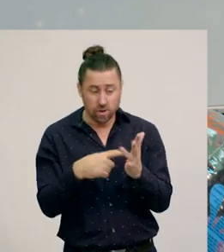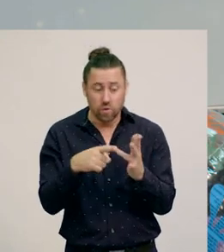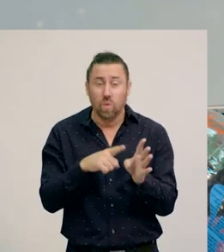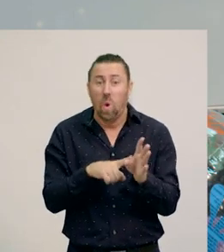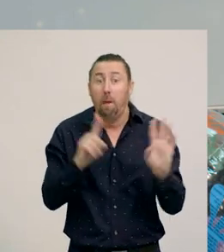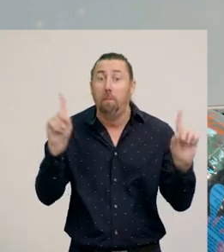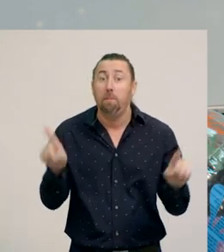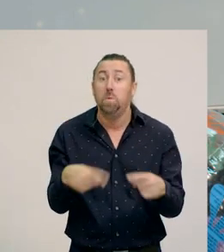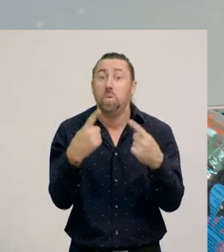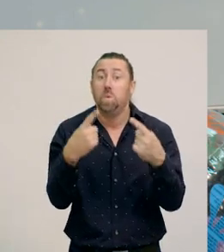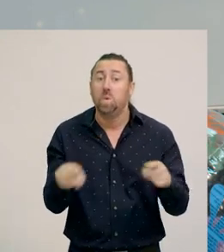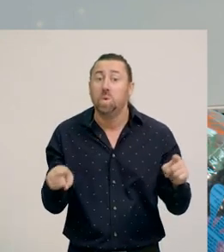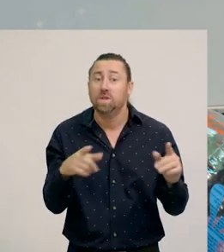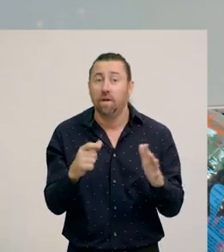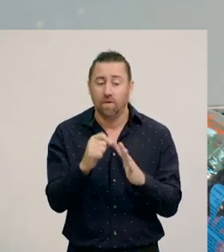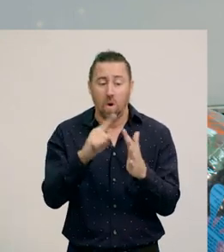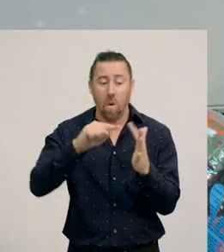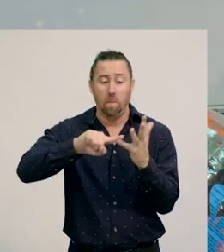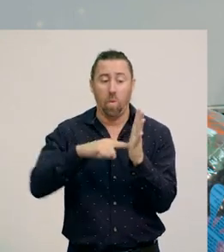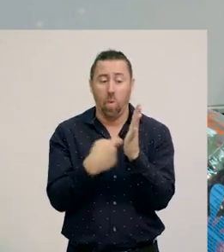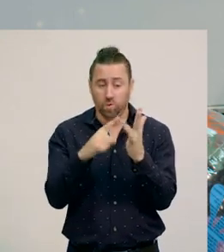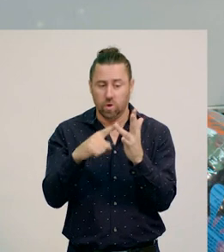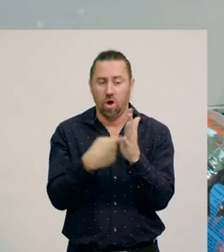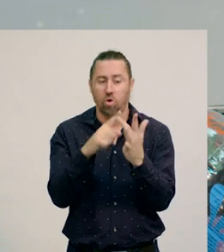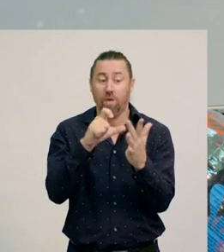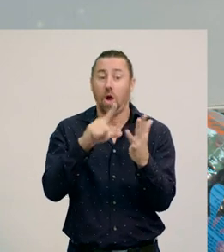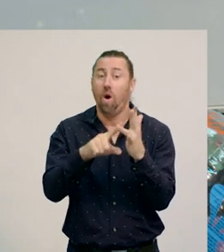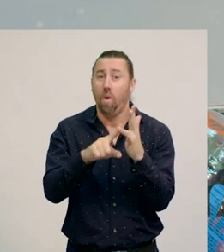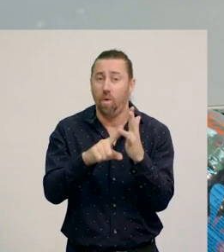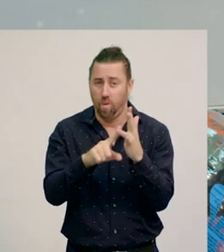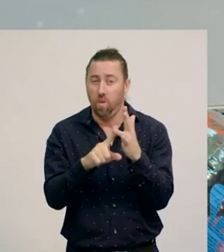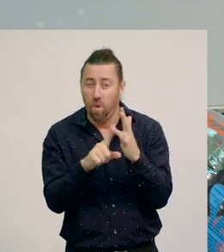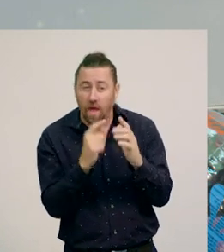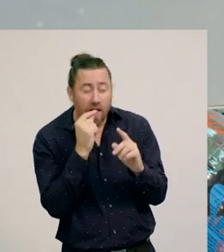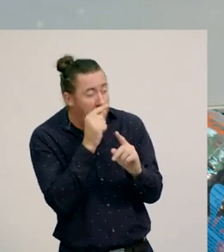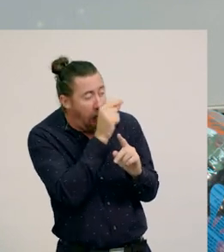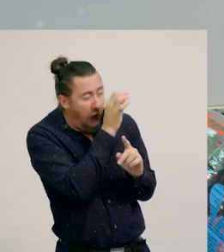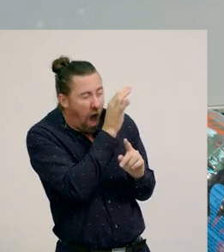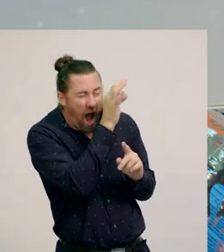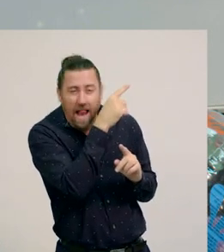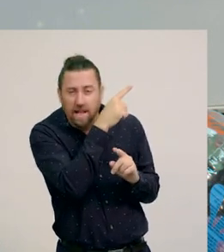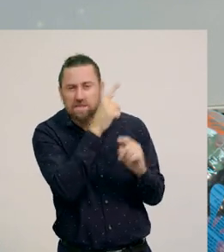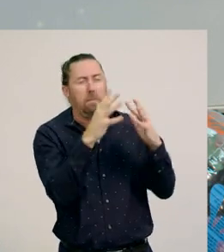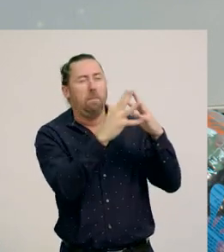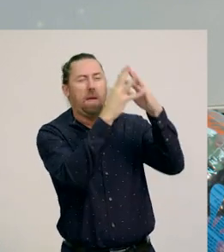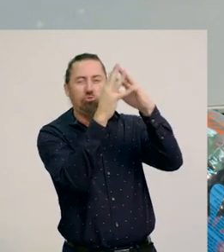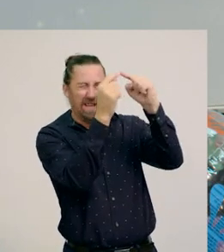It comes from Puerto Rico, which is an island near the middle of America,